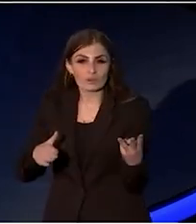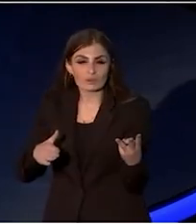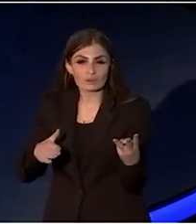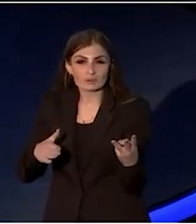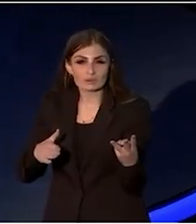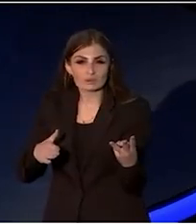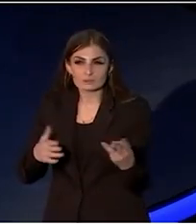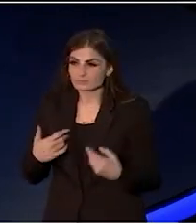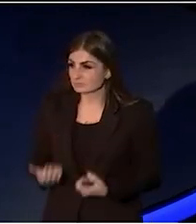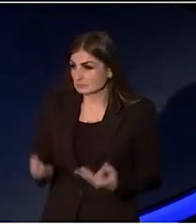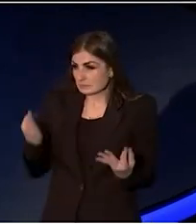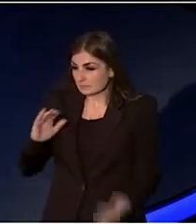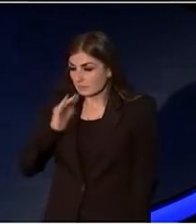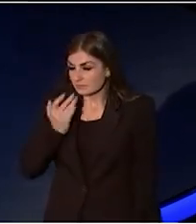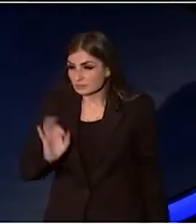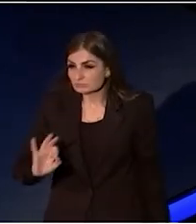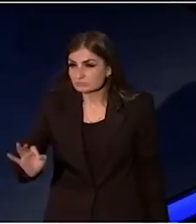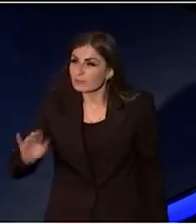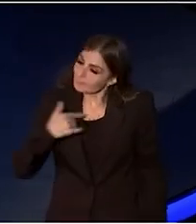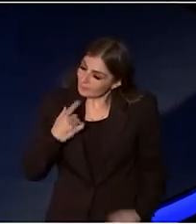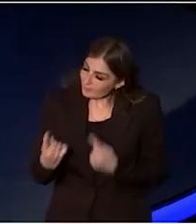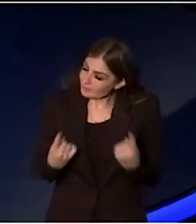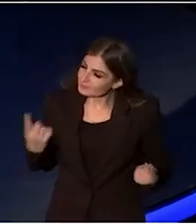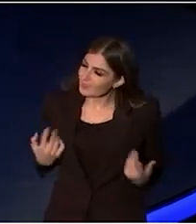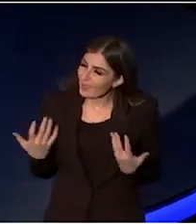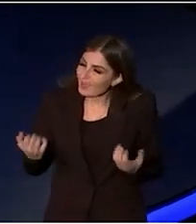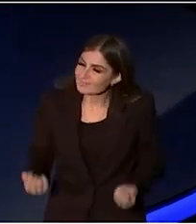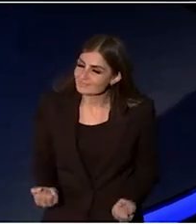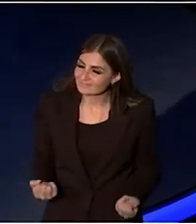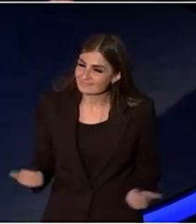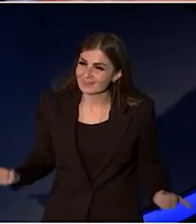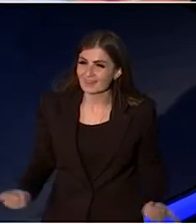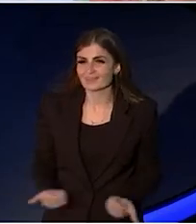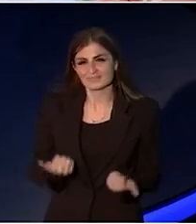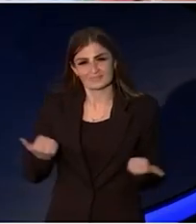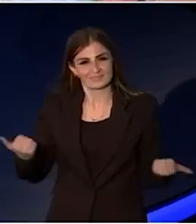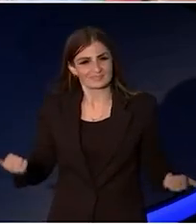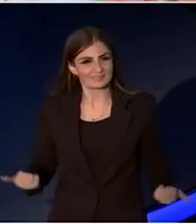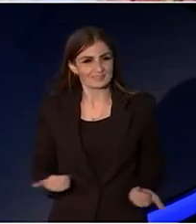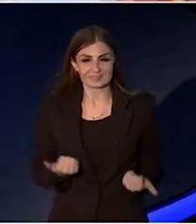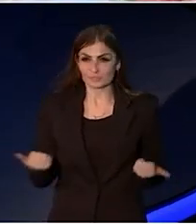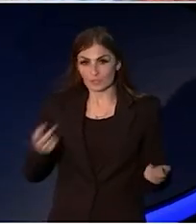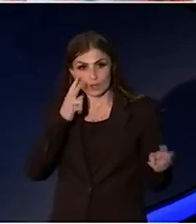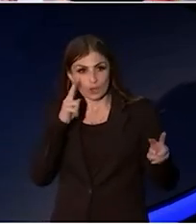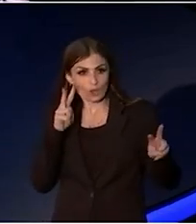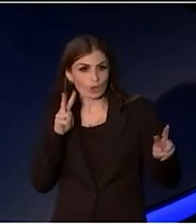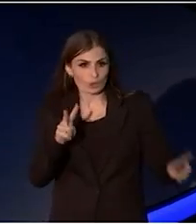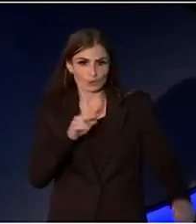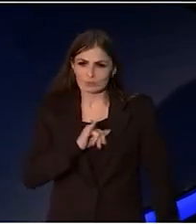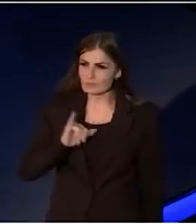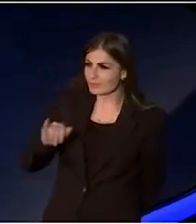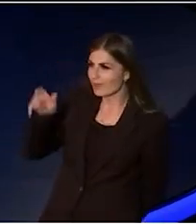We didn't have much, but we had each other. On the outside, we were villains, but on the inside,